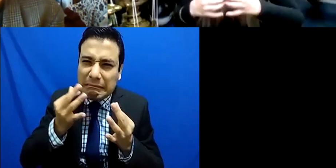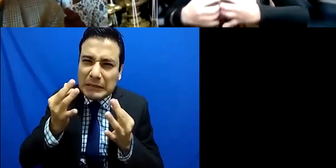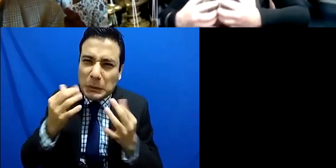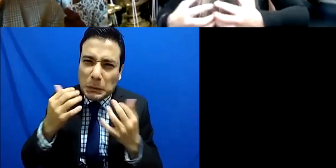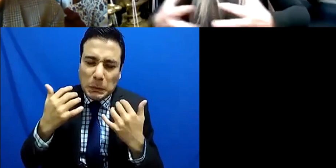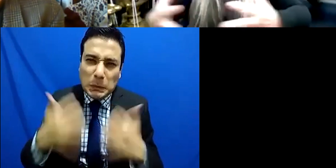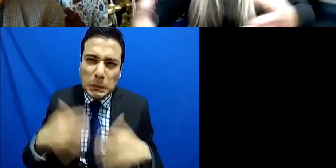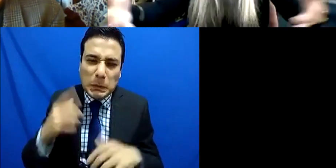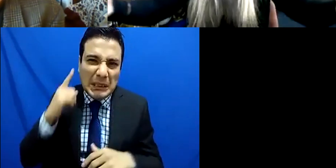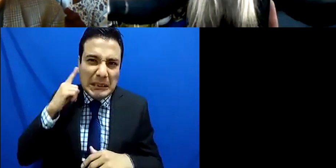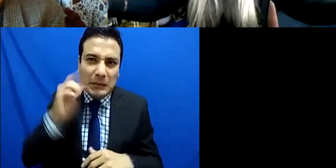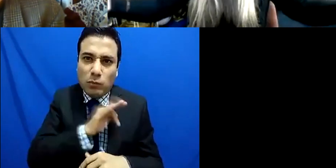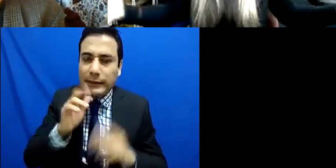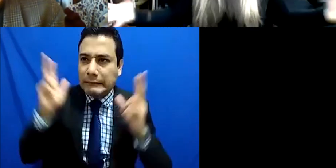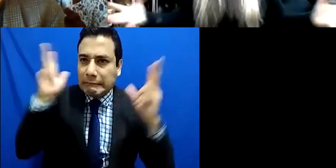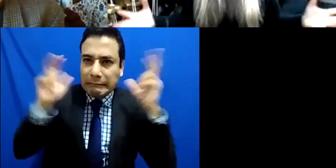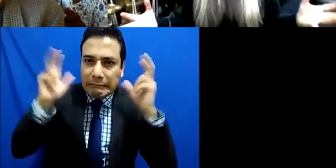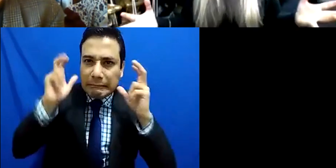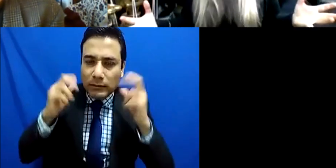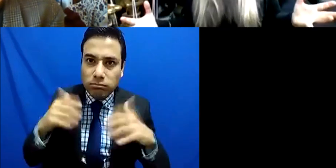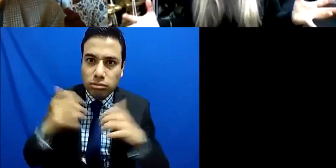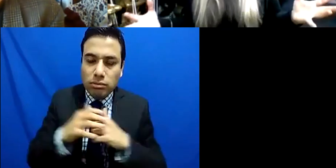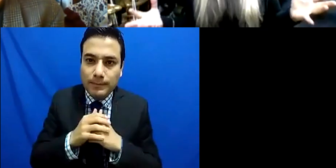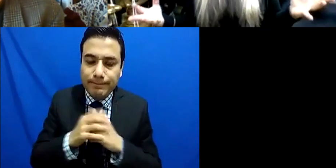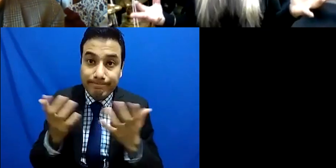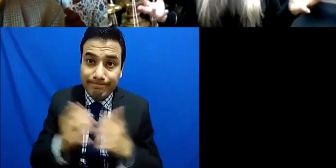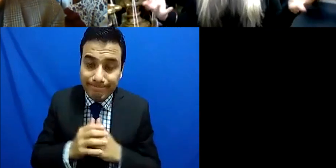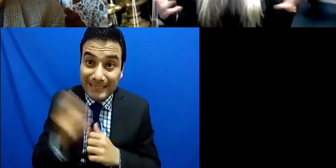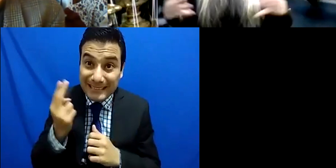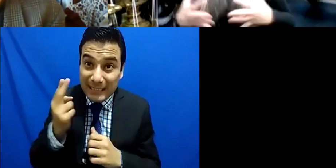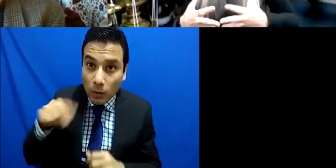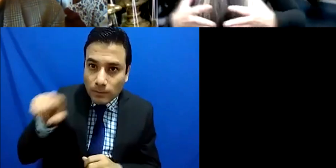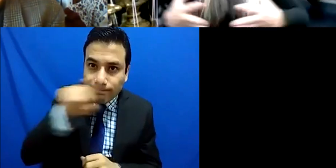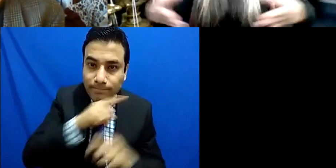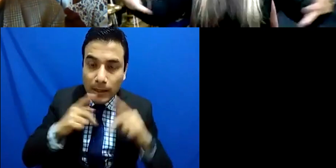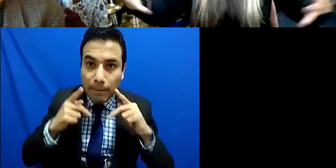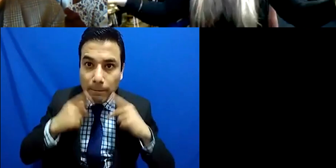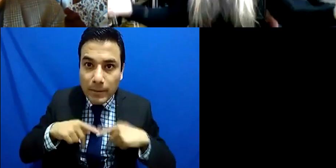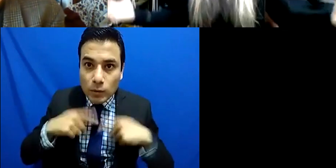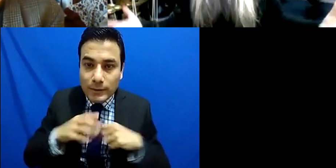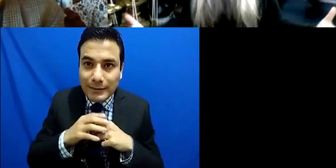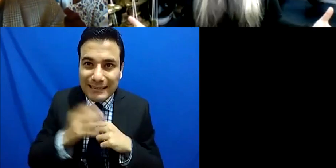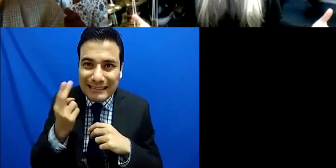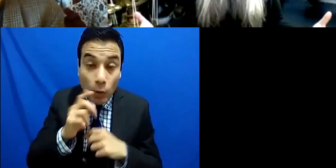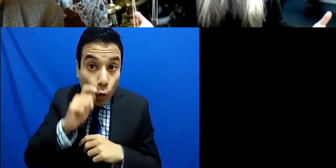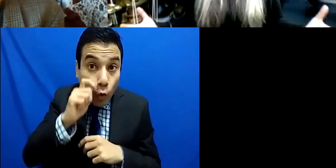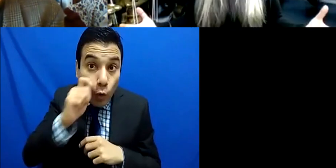of using a magnifying glass to listen you know that we've got this whole orchestra of life